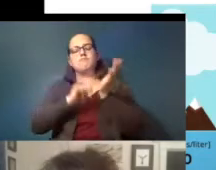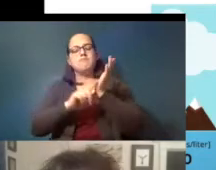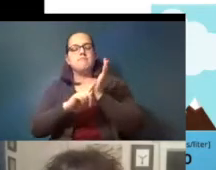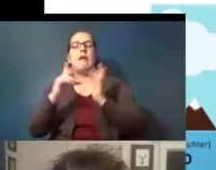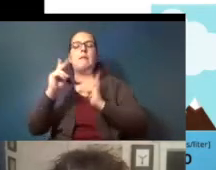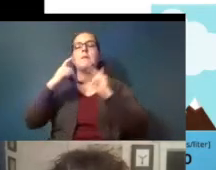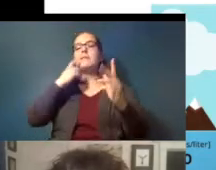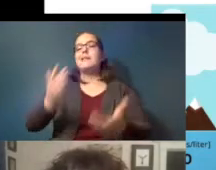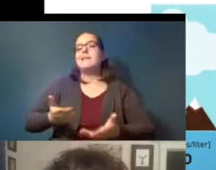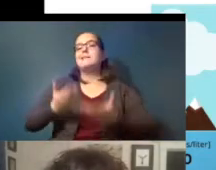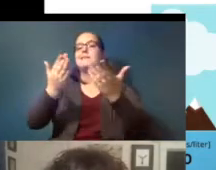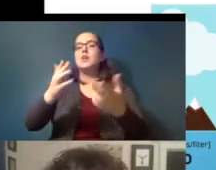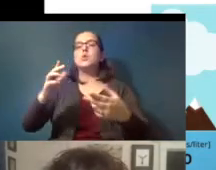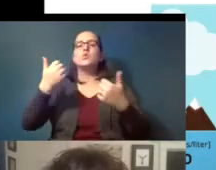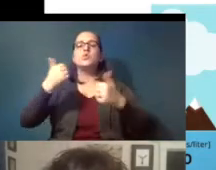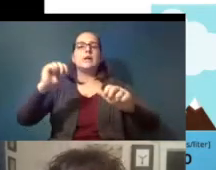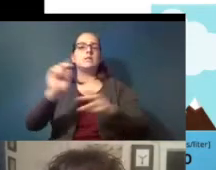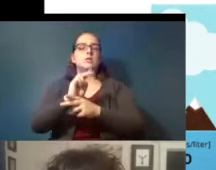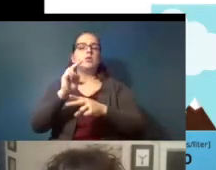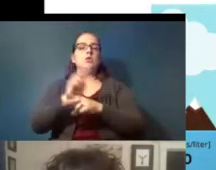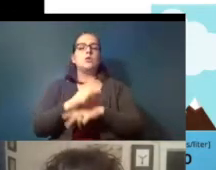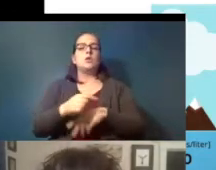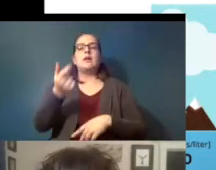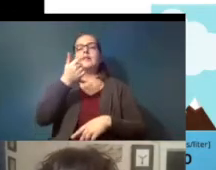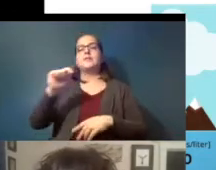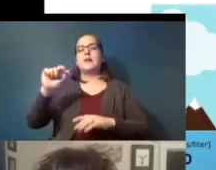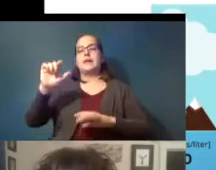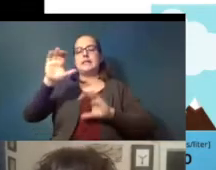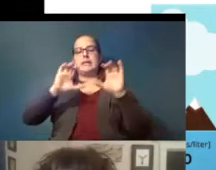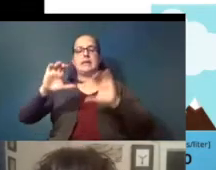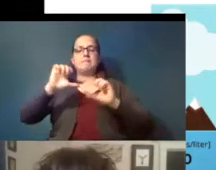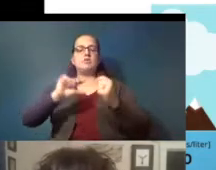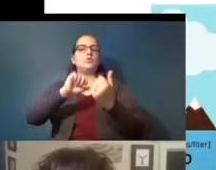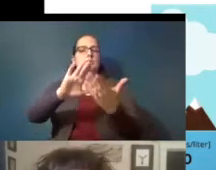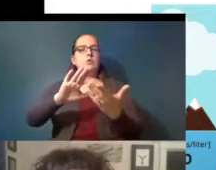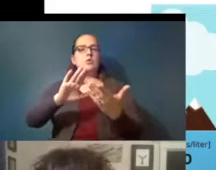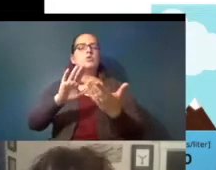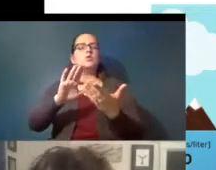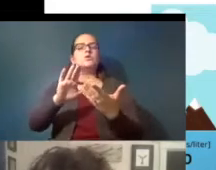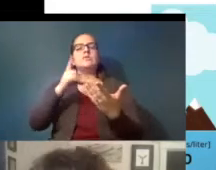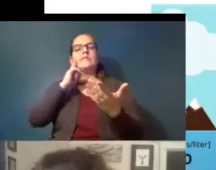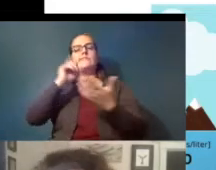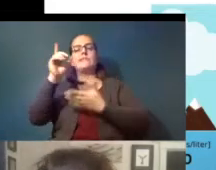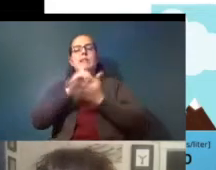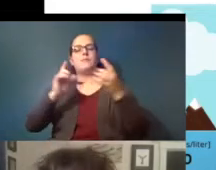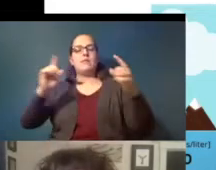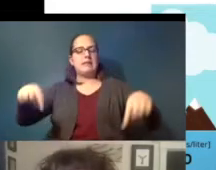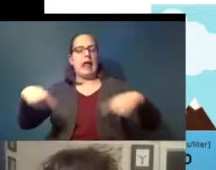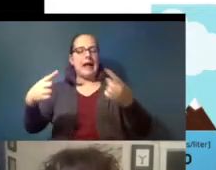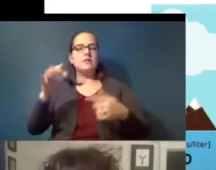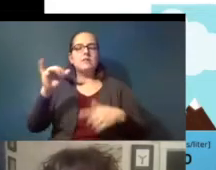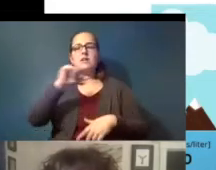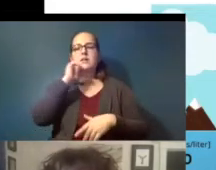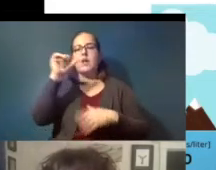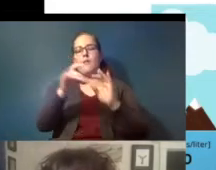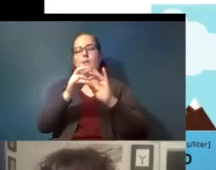trying to use green chemistry approaches to design tires that don't release these toxic compounds